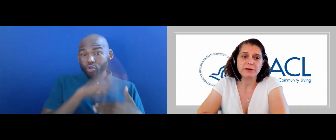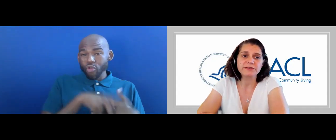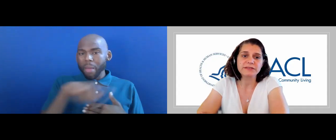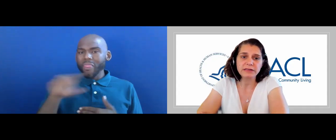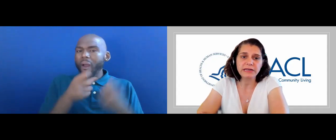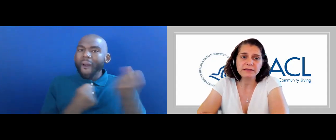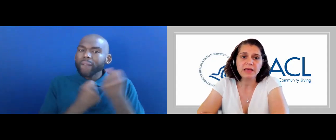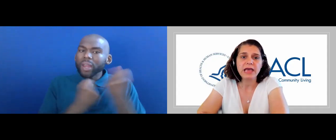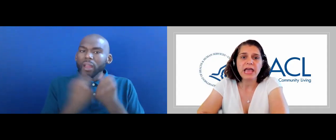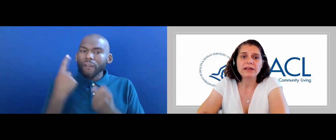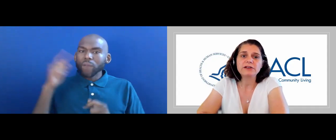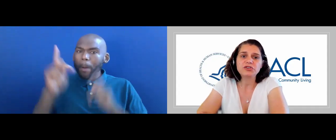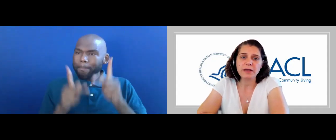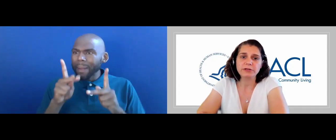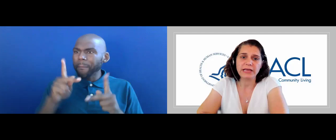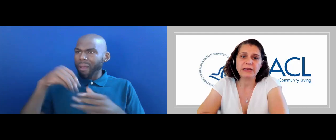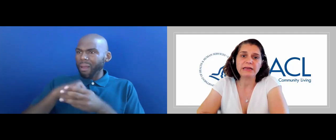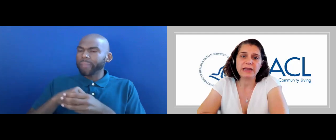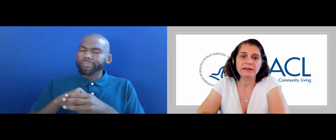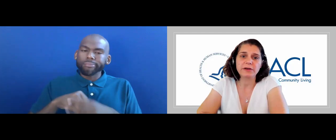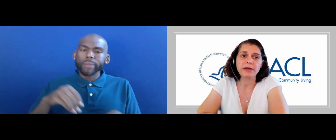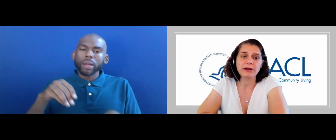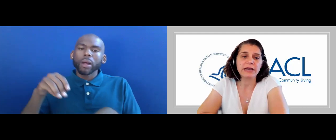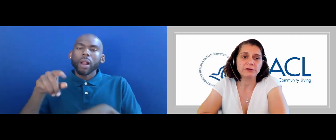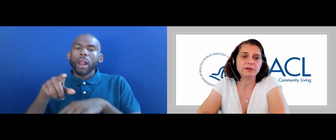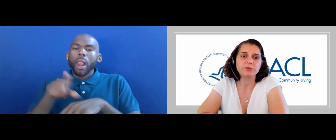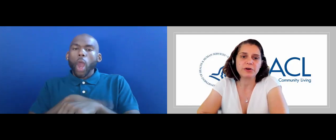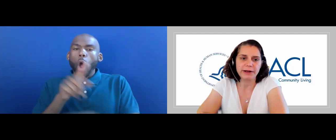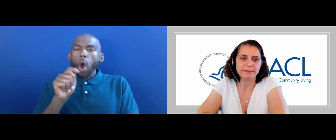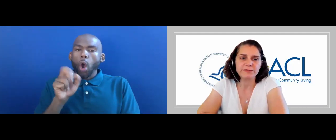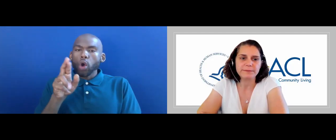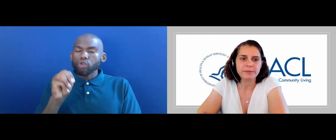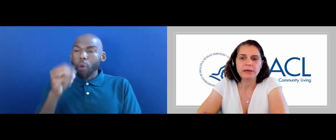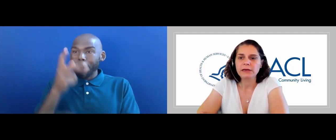FACILITIES AND OUR TRIBAL AND NATIVE AMERICAN ELDER PROGRAMS.